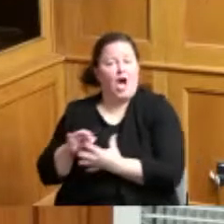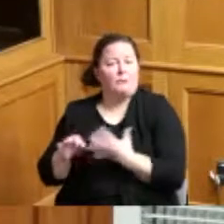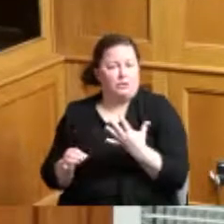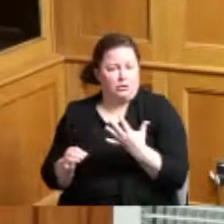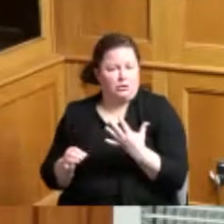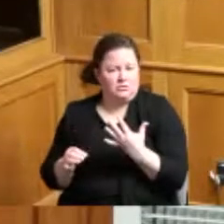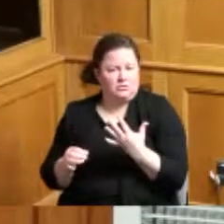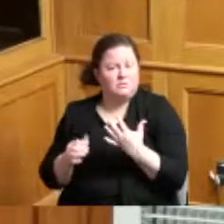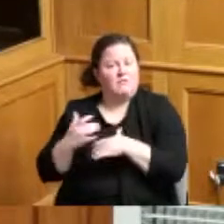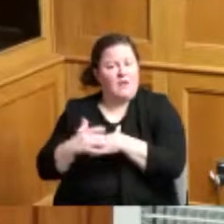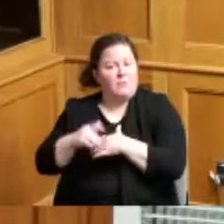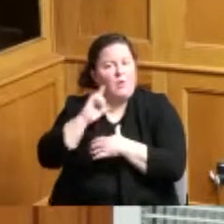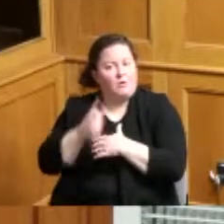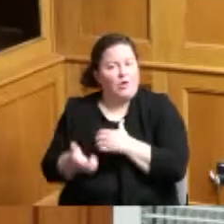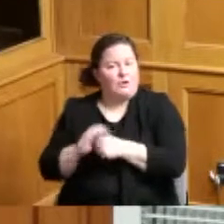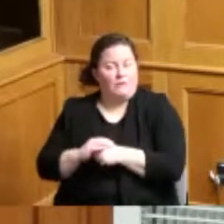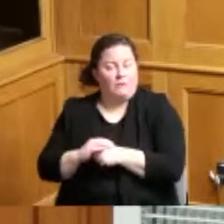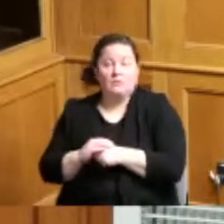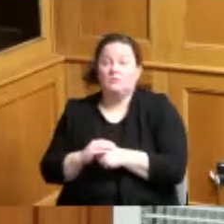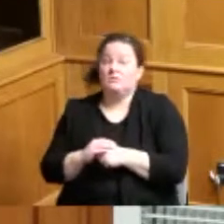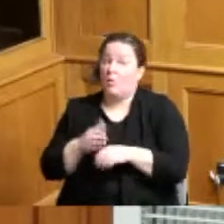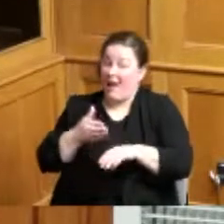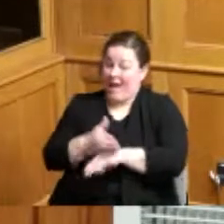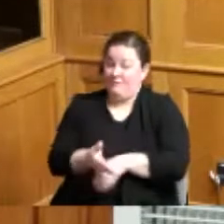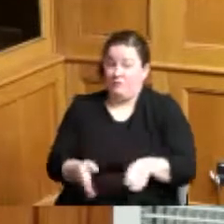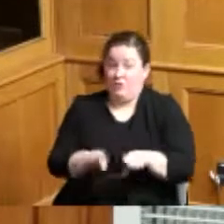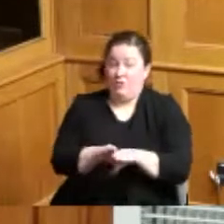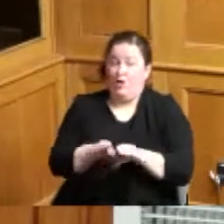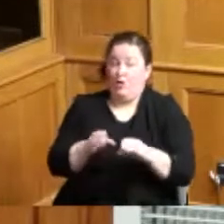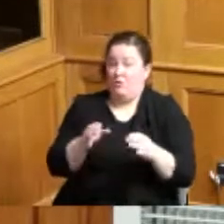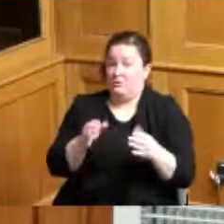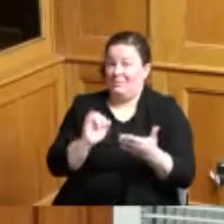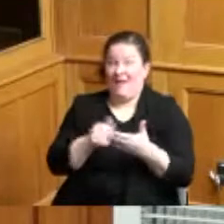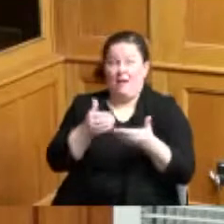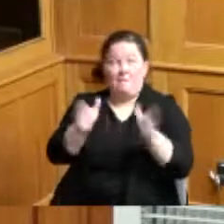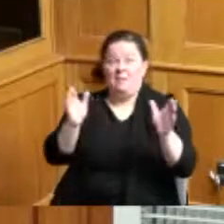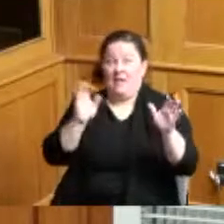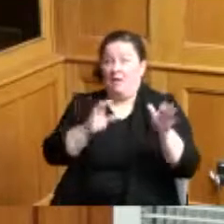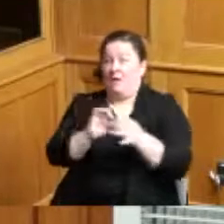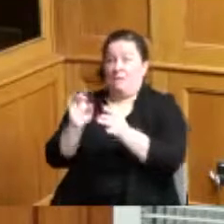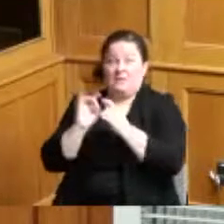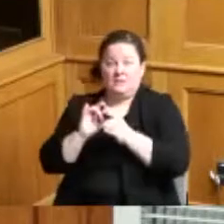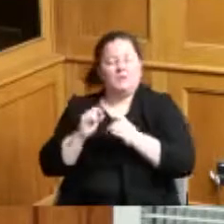closing the hearing we will not proceed with any bringing a resolution forward to proceed with